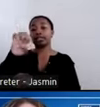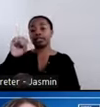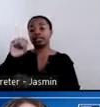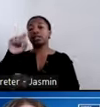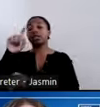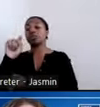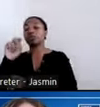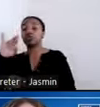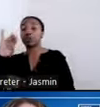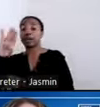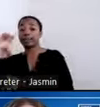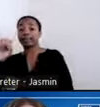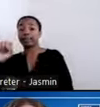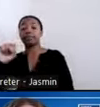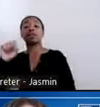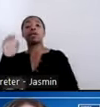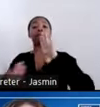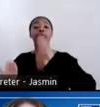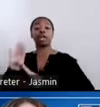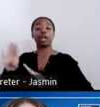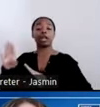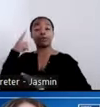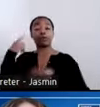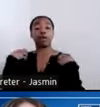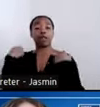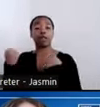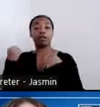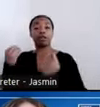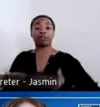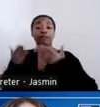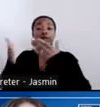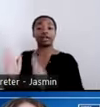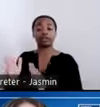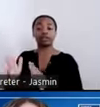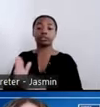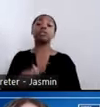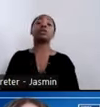comprehensive crisis systems designed to support individuals in their homes and